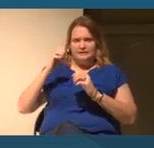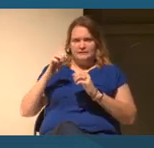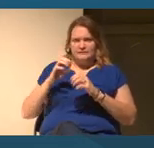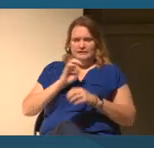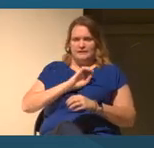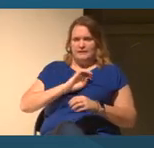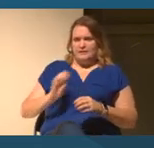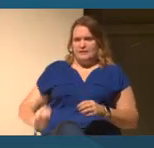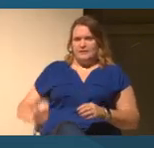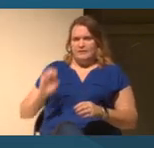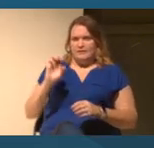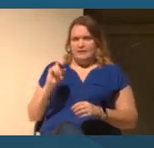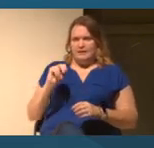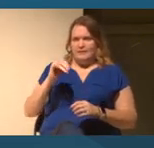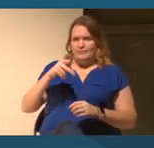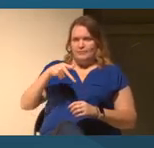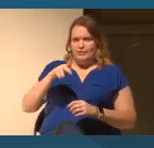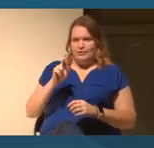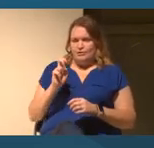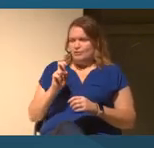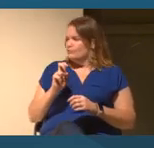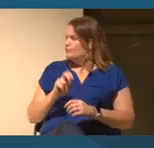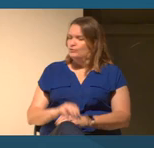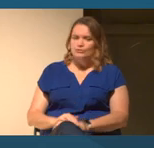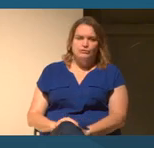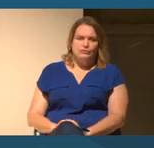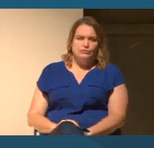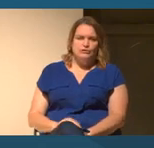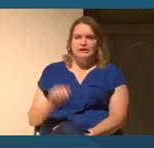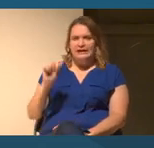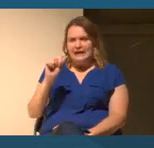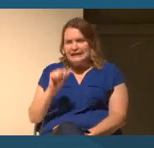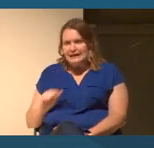We are connected in that way, yes.